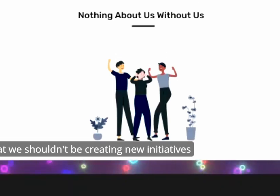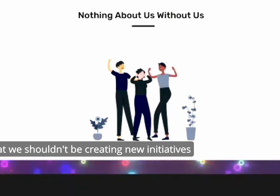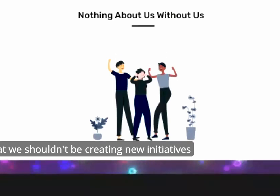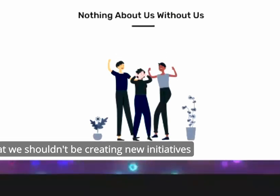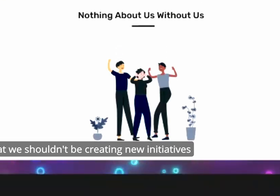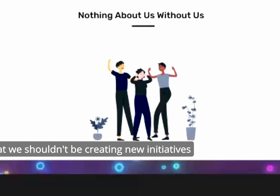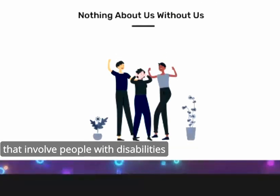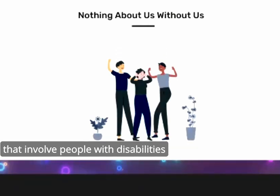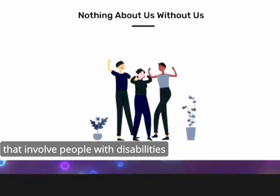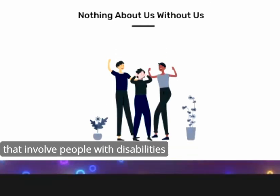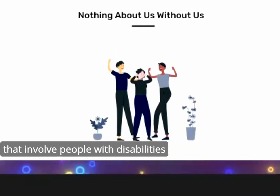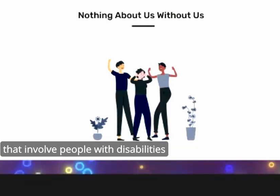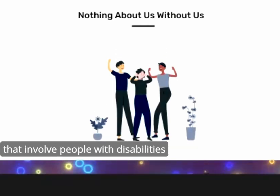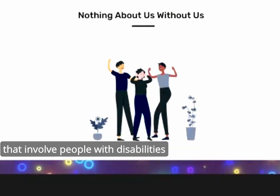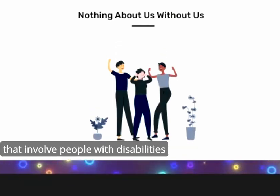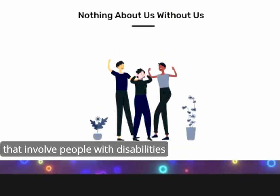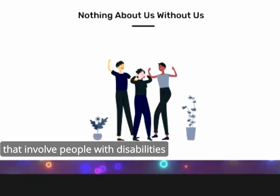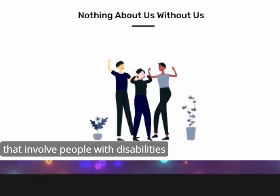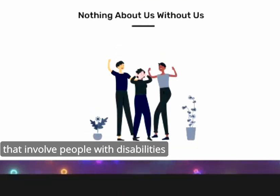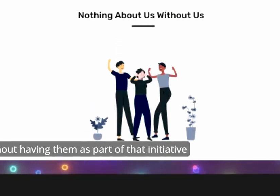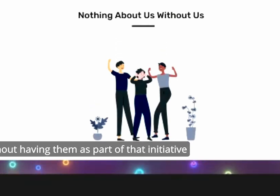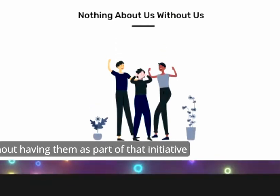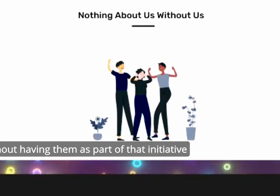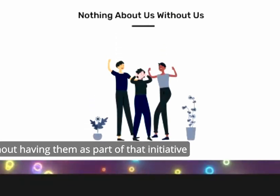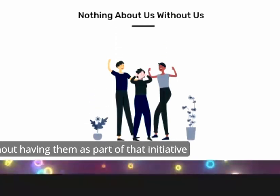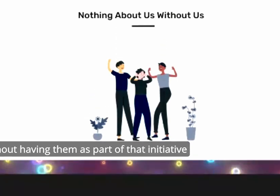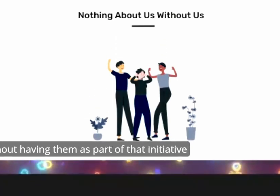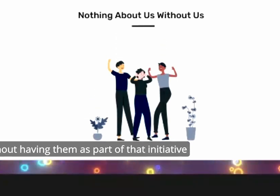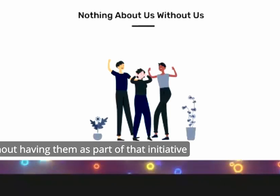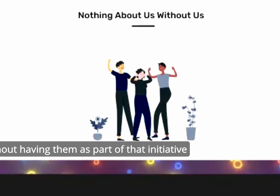we shouldn't be creating new initiatives that involve people with disabilities without having